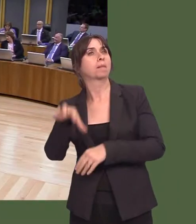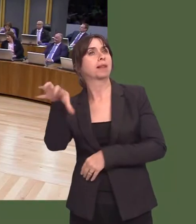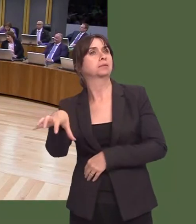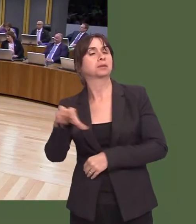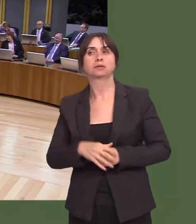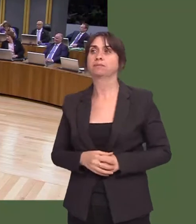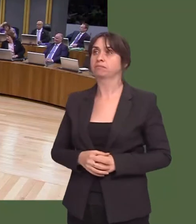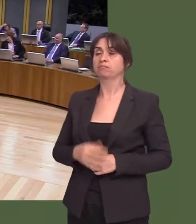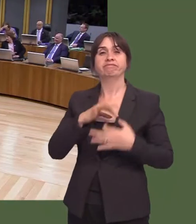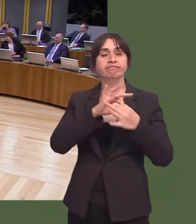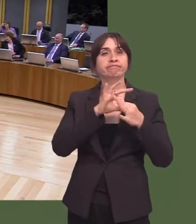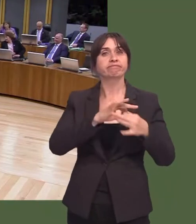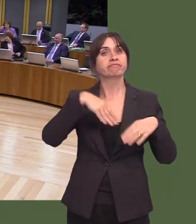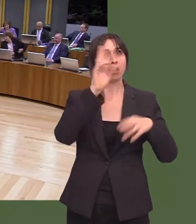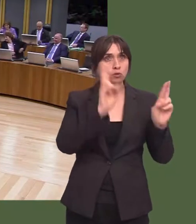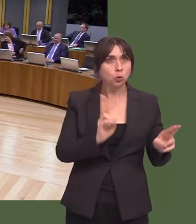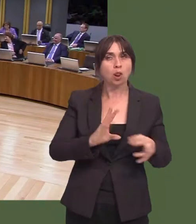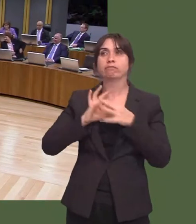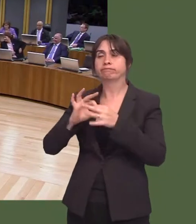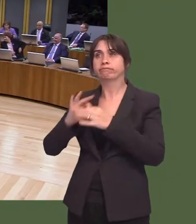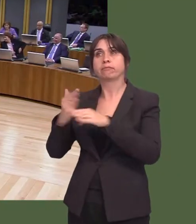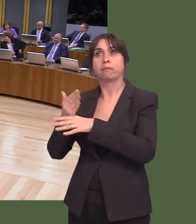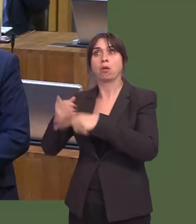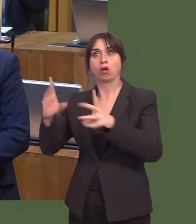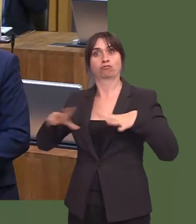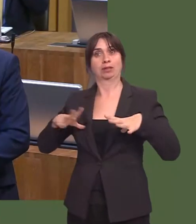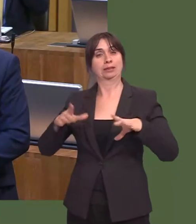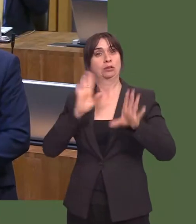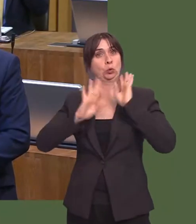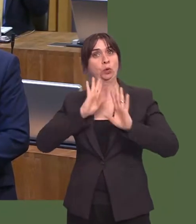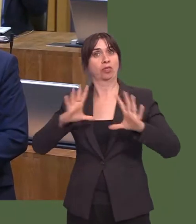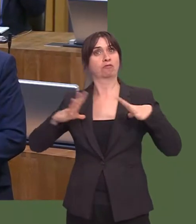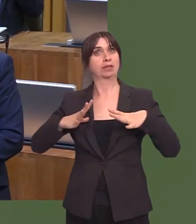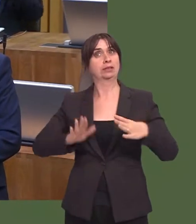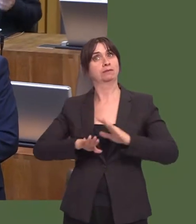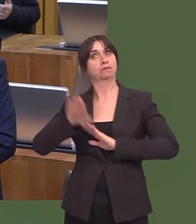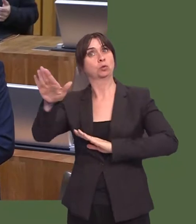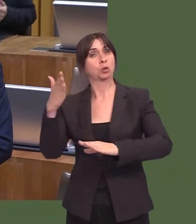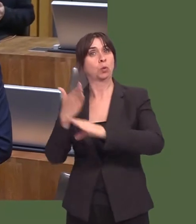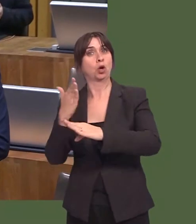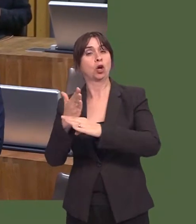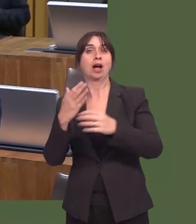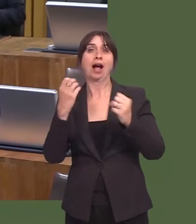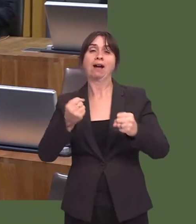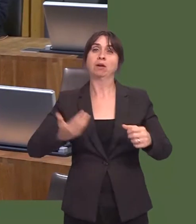schools and employers to help prepare young people for the world of work. This includes funding the Business Class project, delivered by Careers Wales in partnership